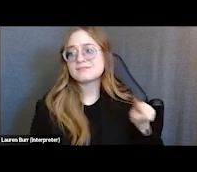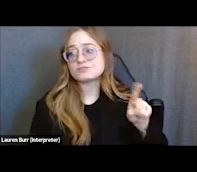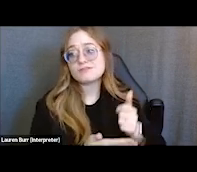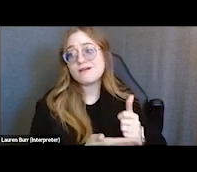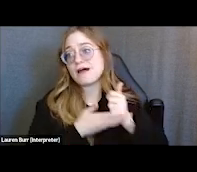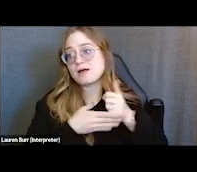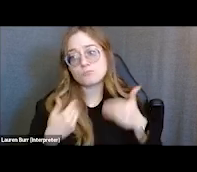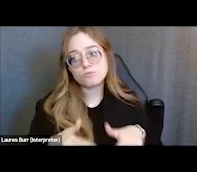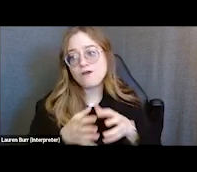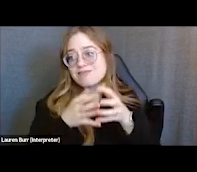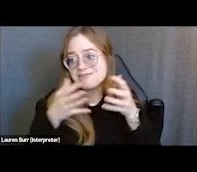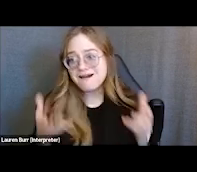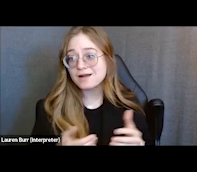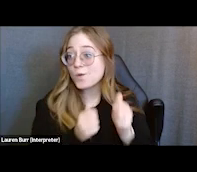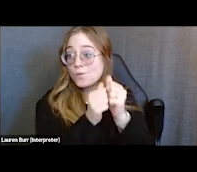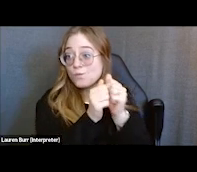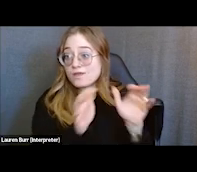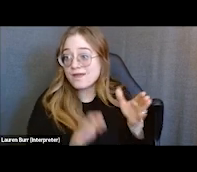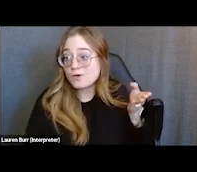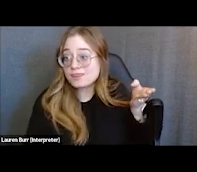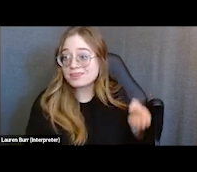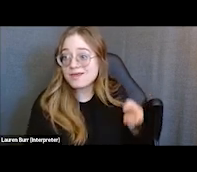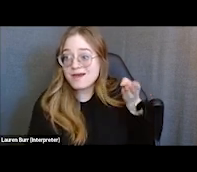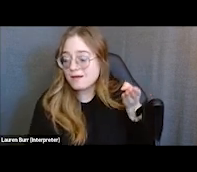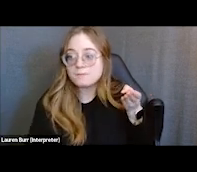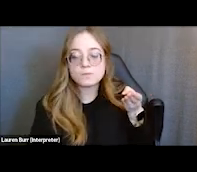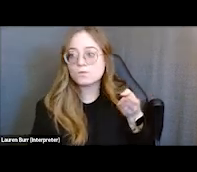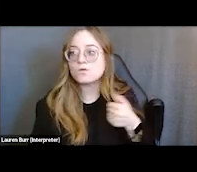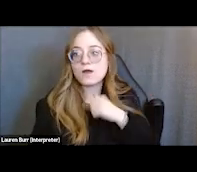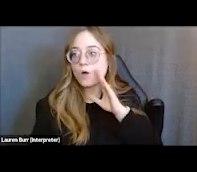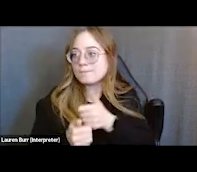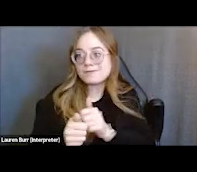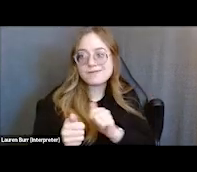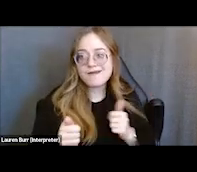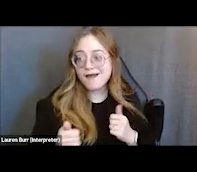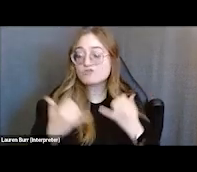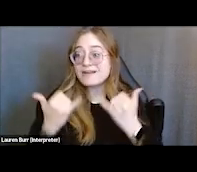And if it wasn't for them, I wouldn't be where I am now. I am stable. I have a roof over my head.